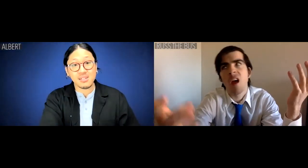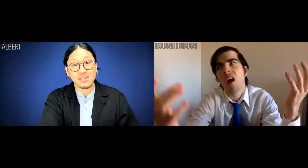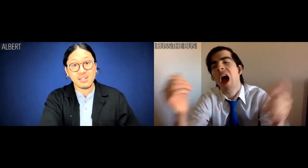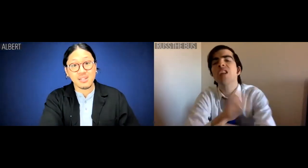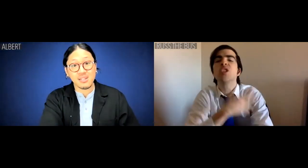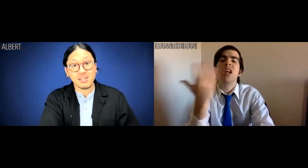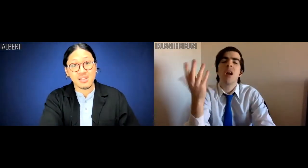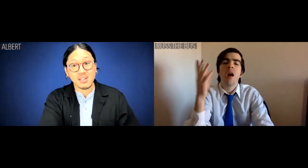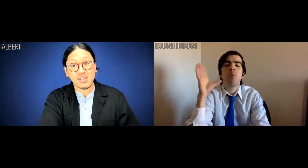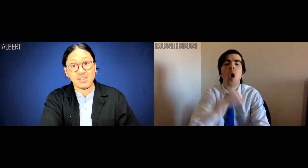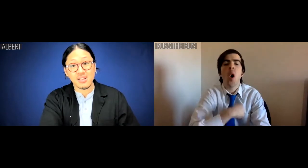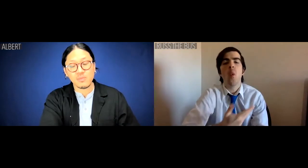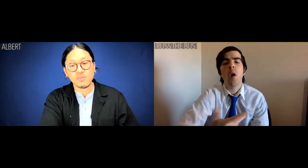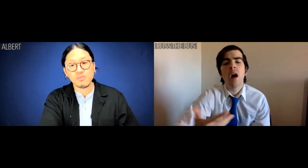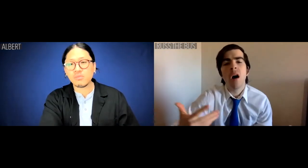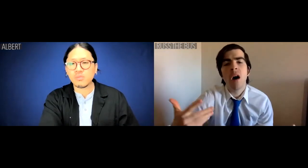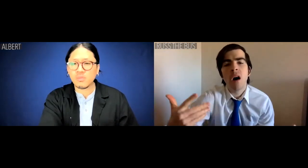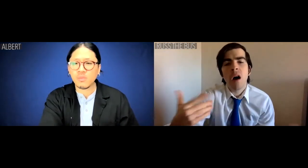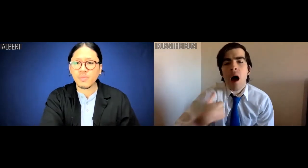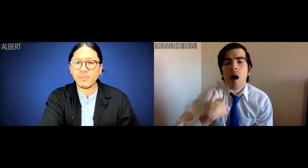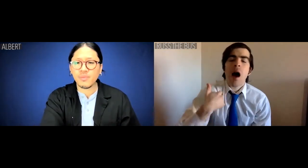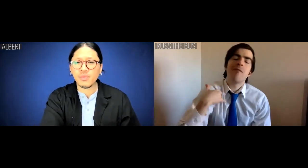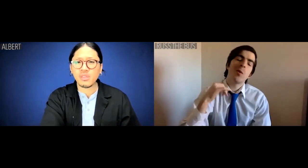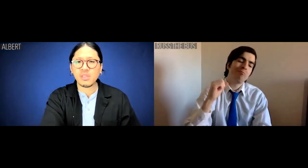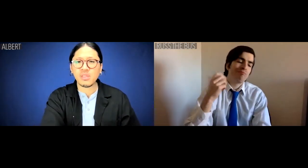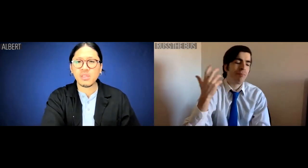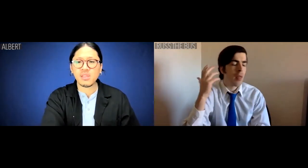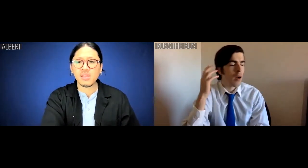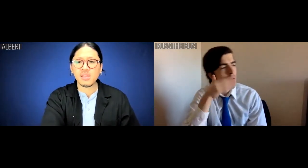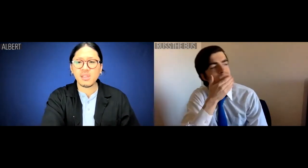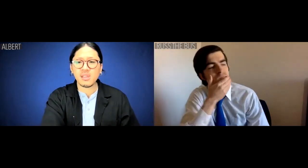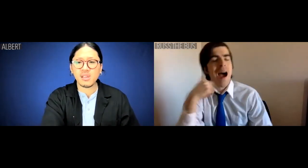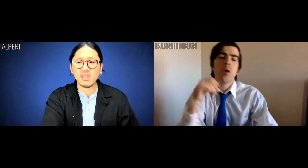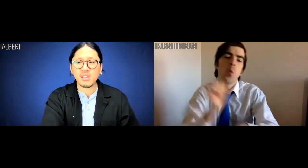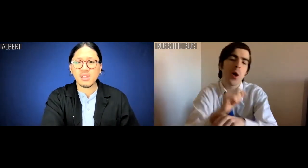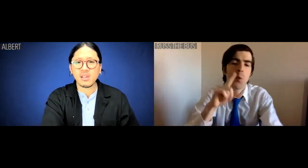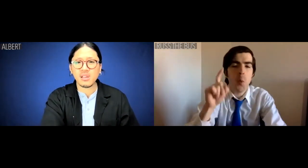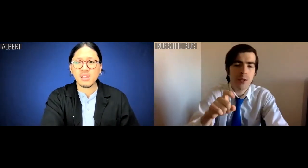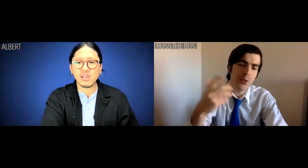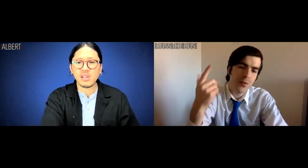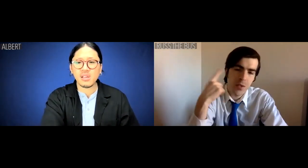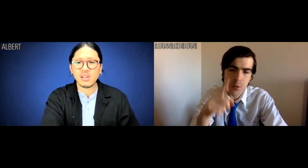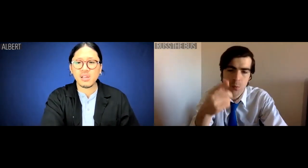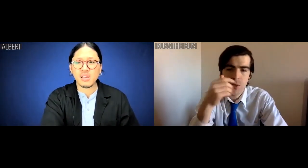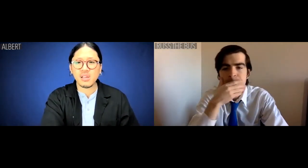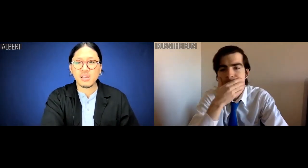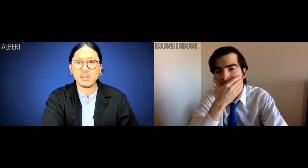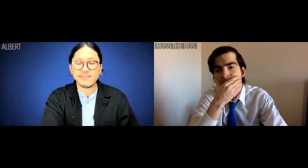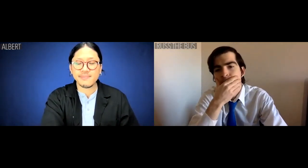Russ the Bus: Actually bro-han, I got a work question for you.